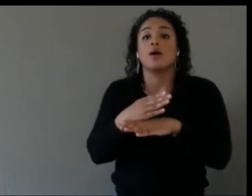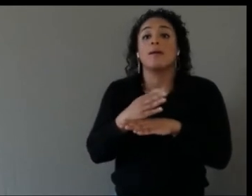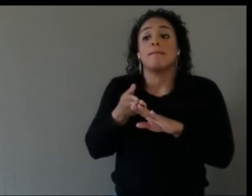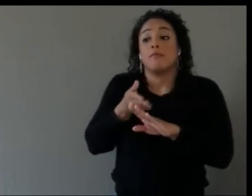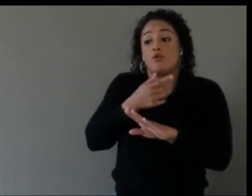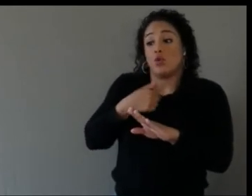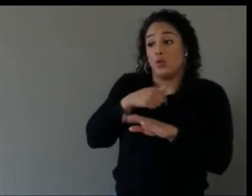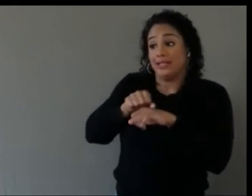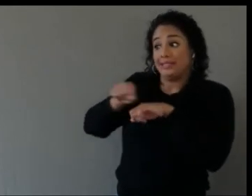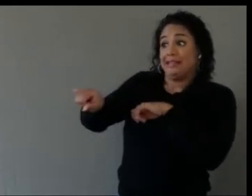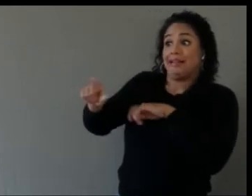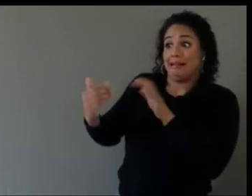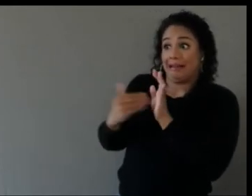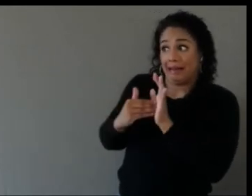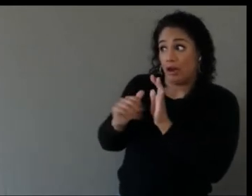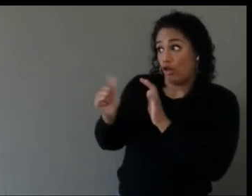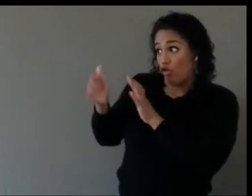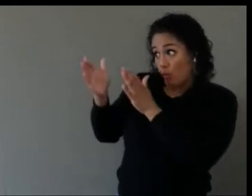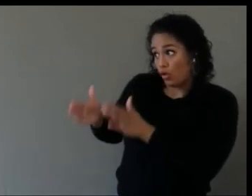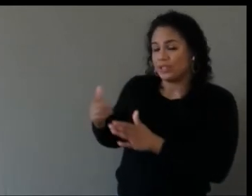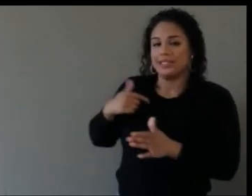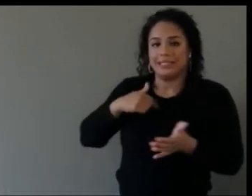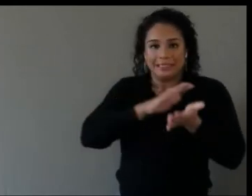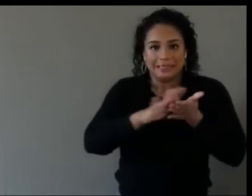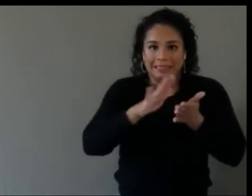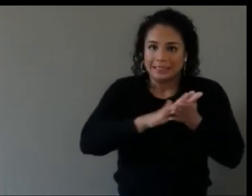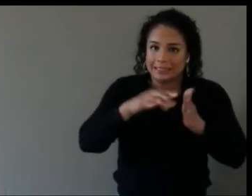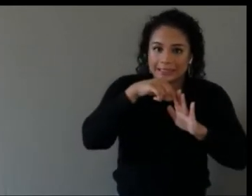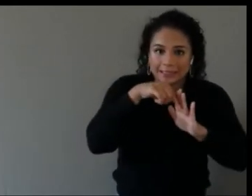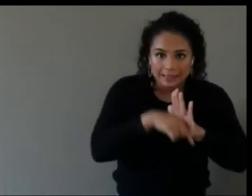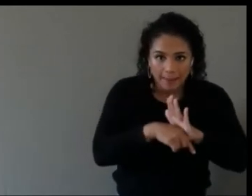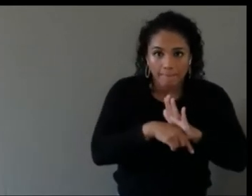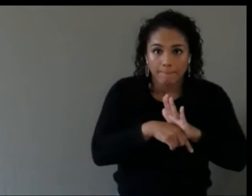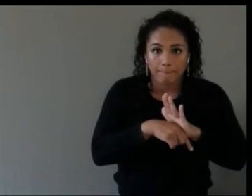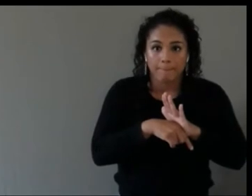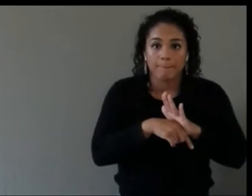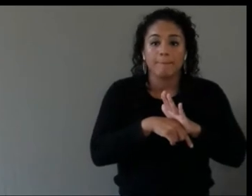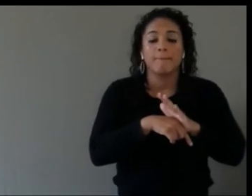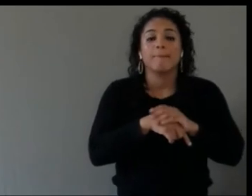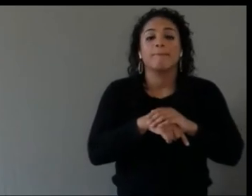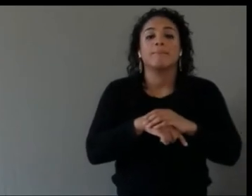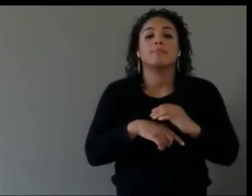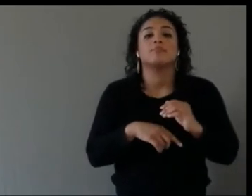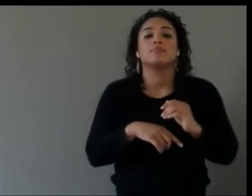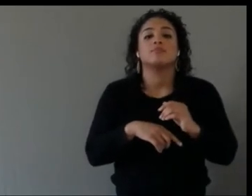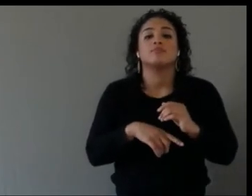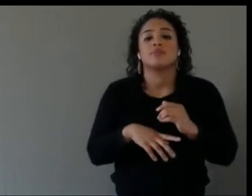It is difficult in XR, because not everyone has a device that you want to test on and it may